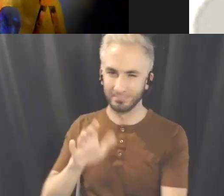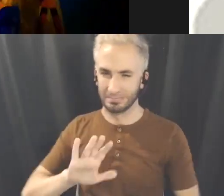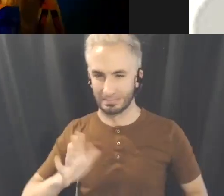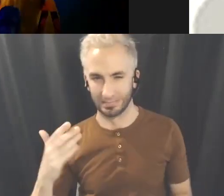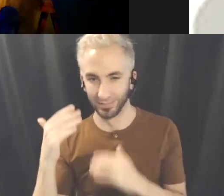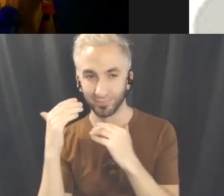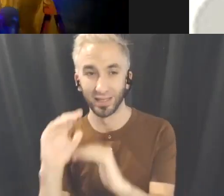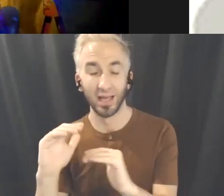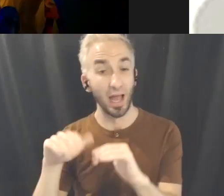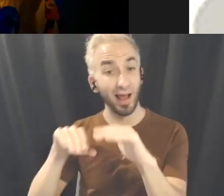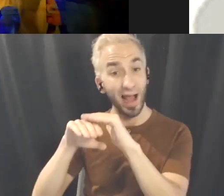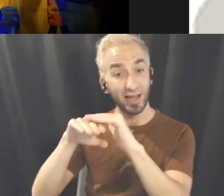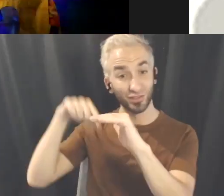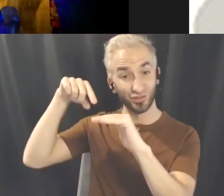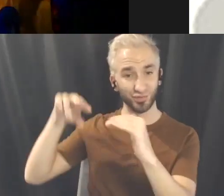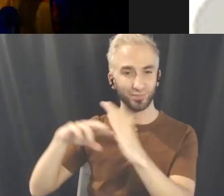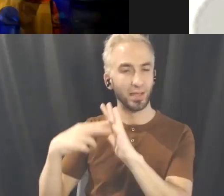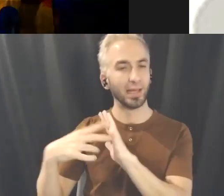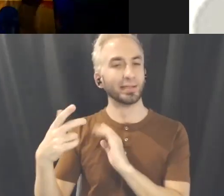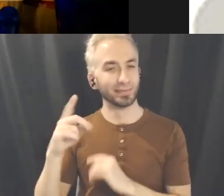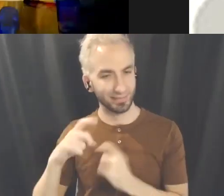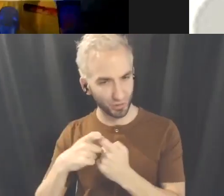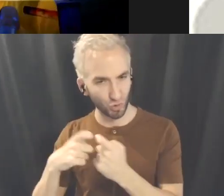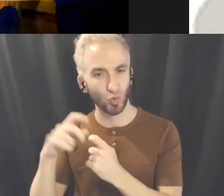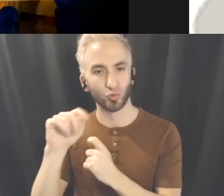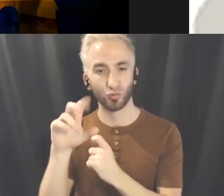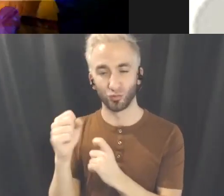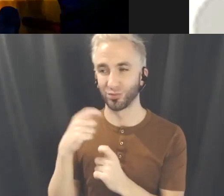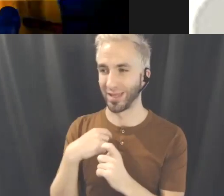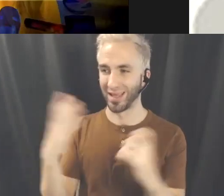to me digital tools and bash them together to see what can be birthed.